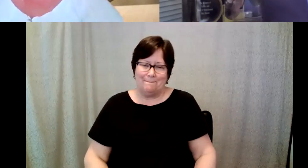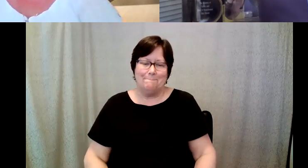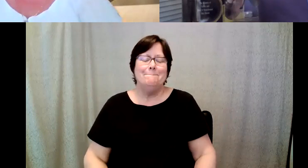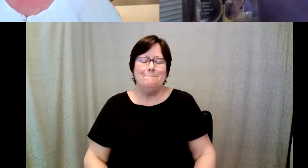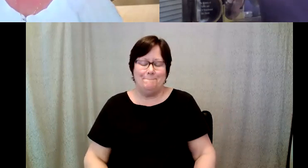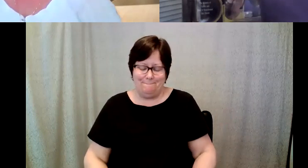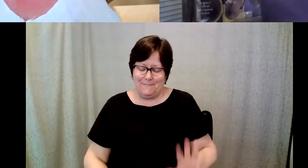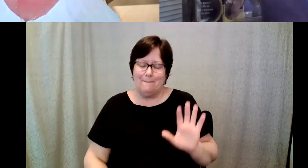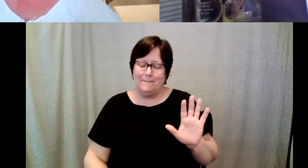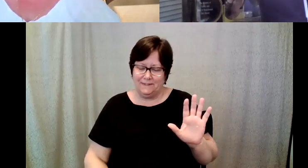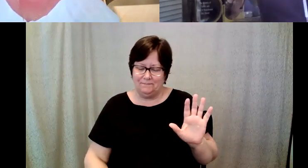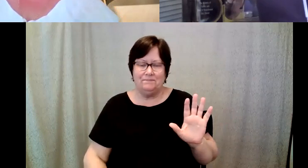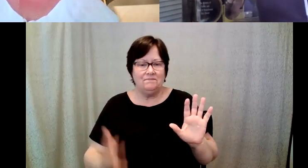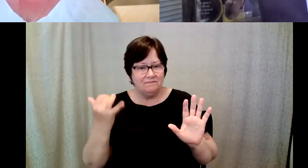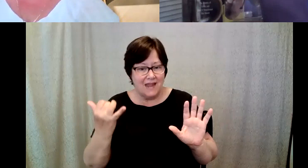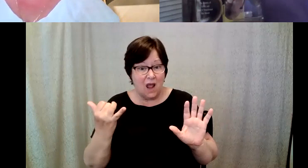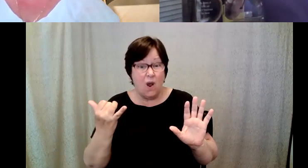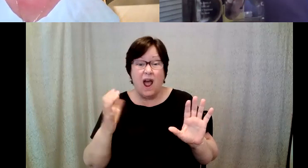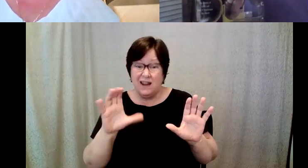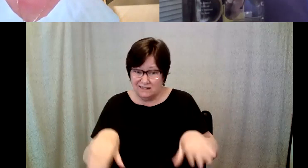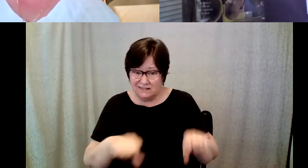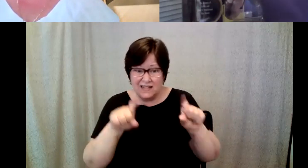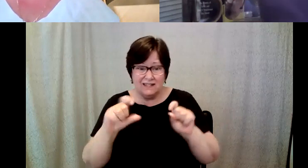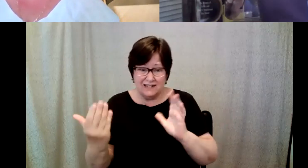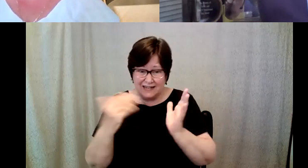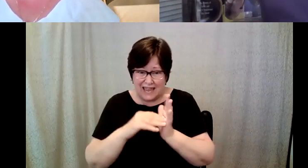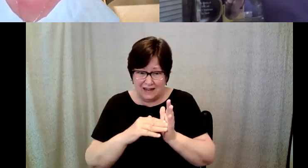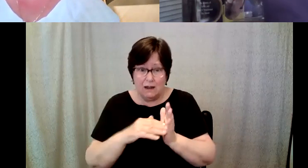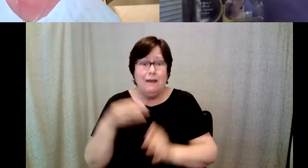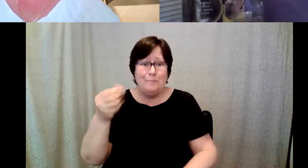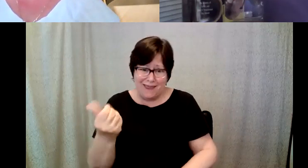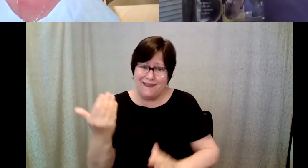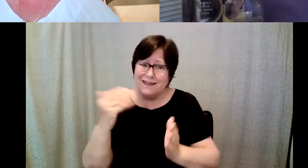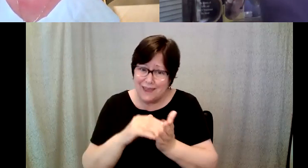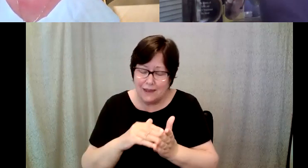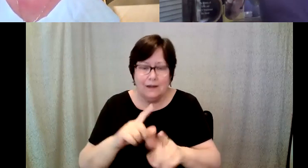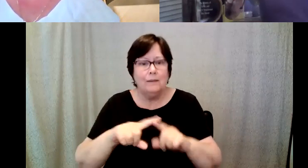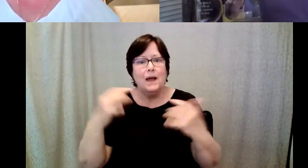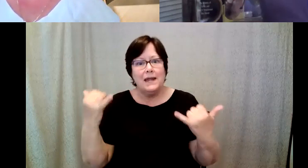D. Major Cohen: I can take the test, one more time to pay again, but now i'm on a time limit,